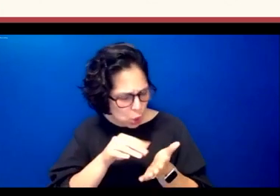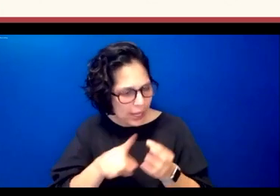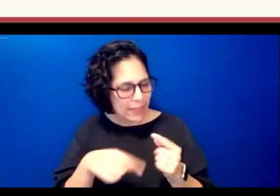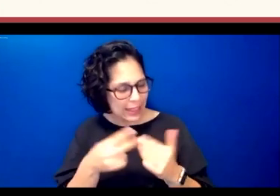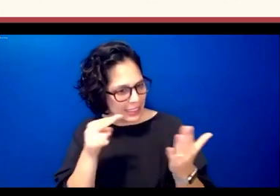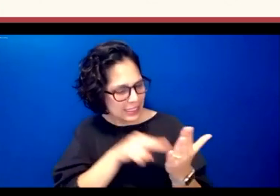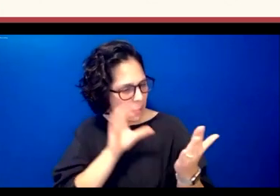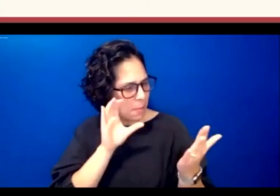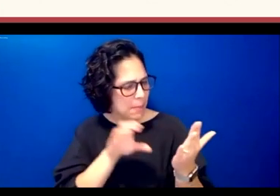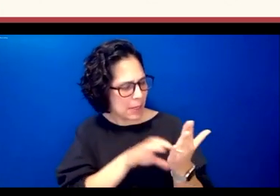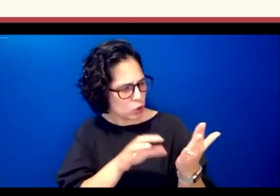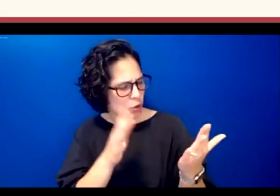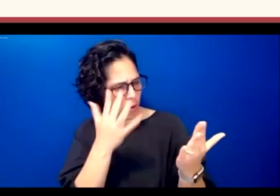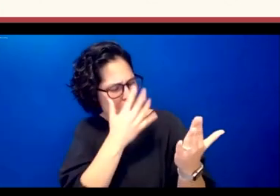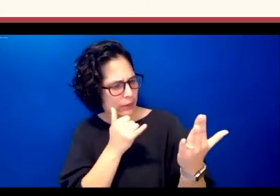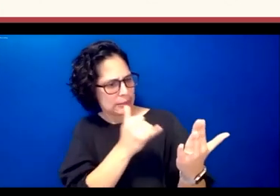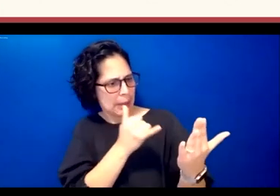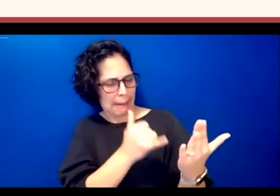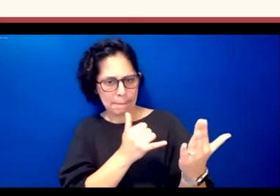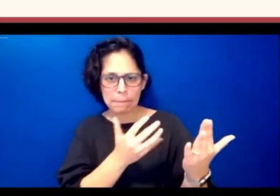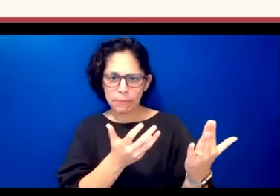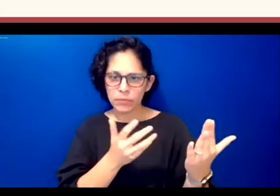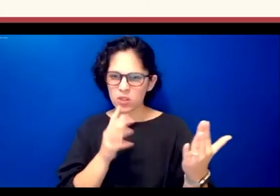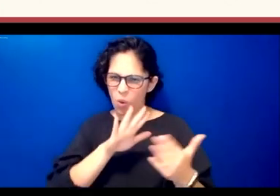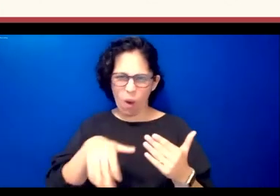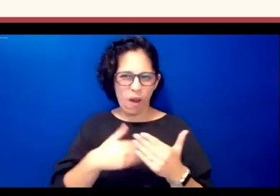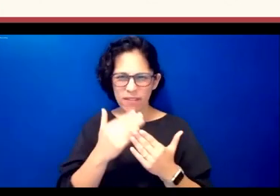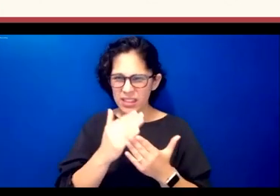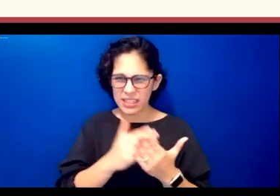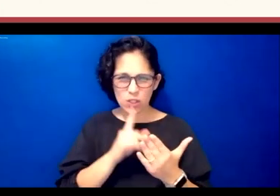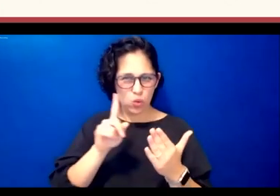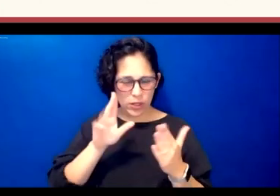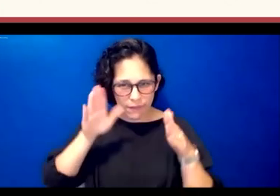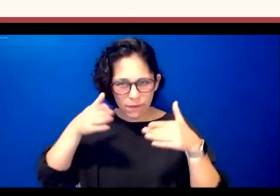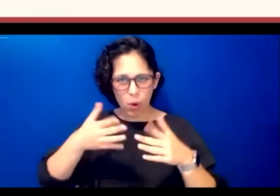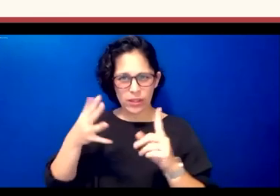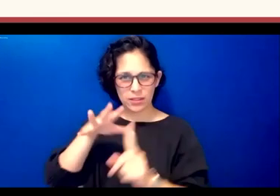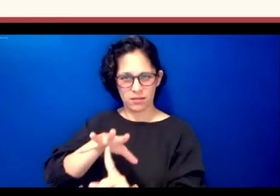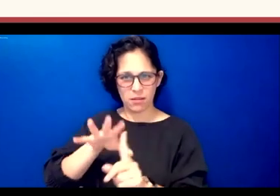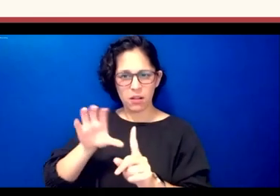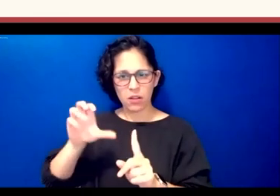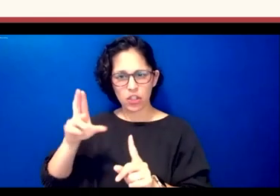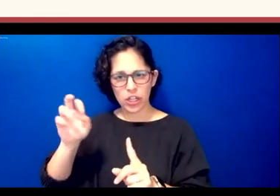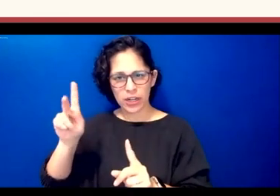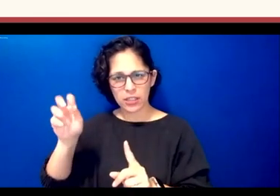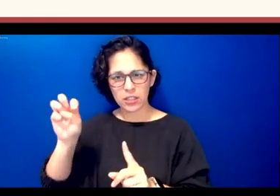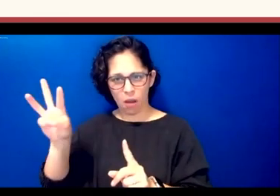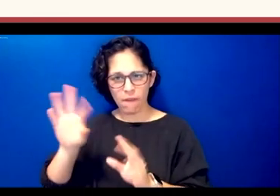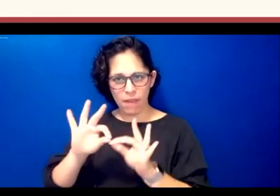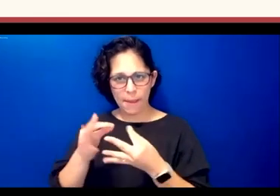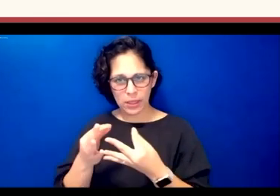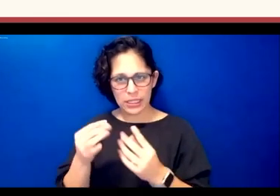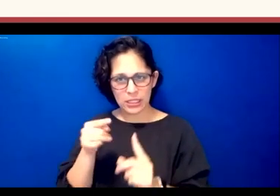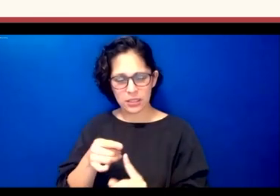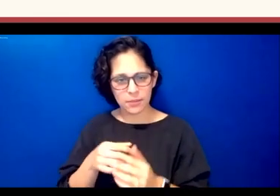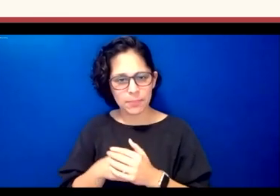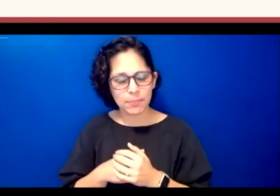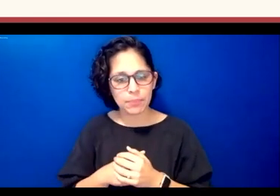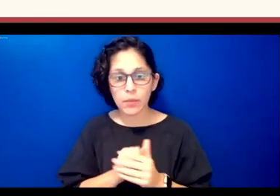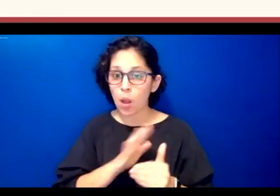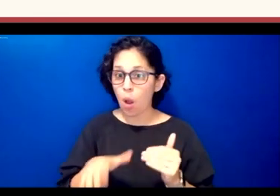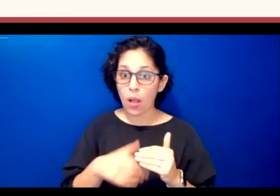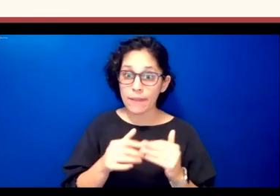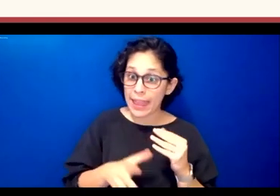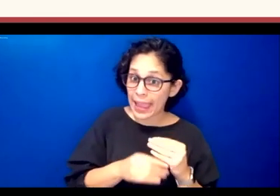of themselves so all of these lessons center on chickasaw families um all the extras are